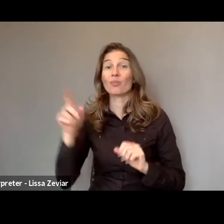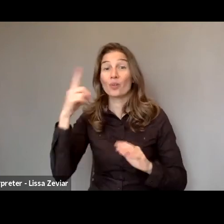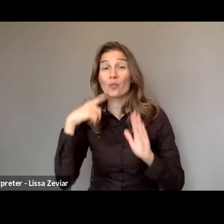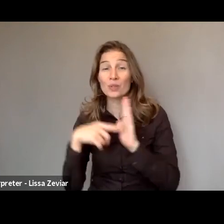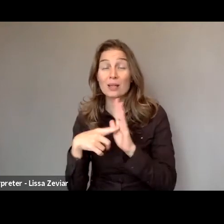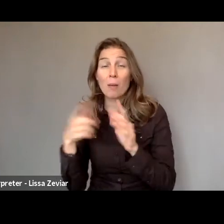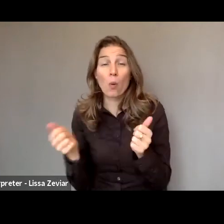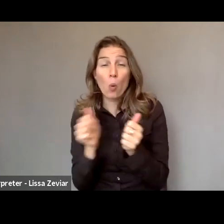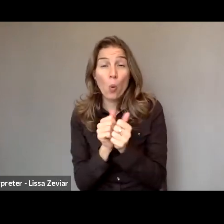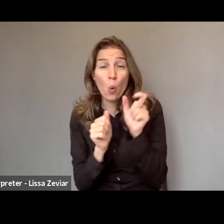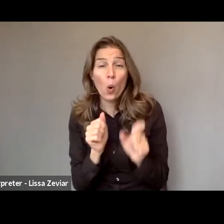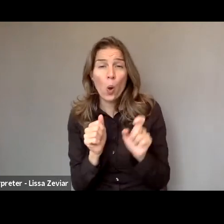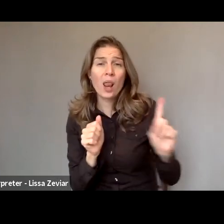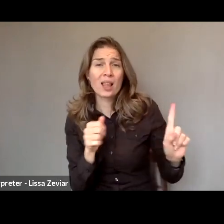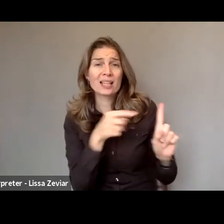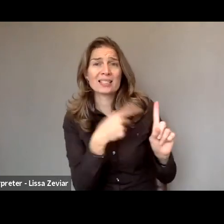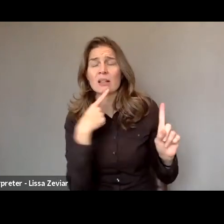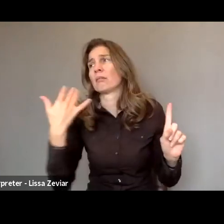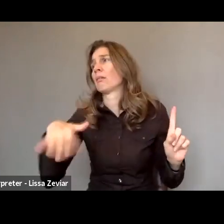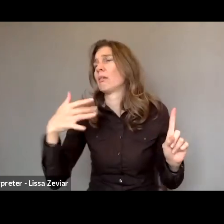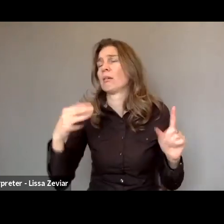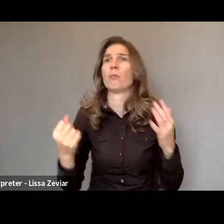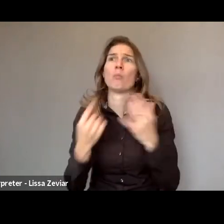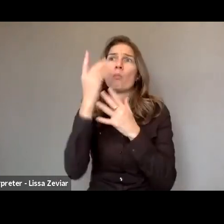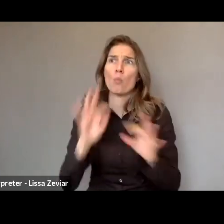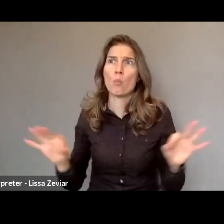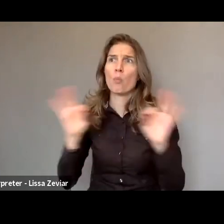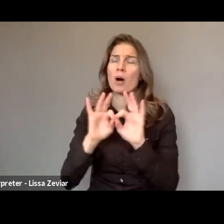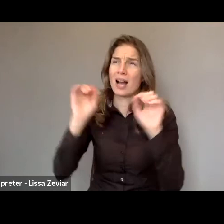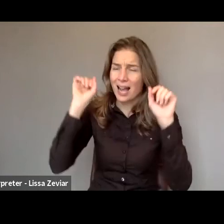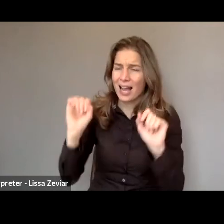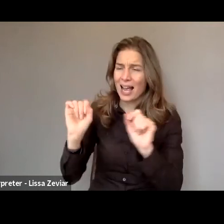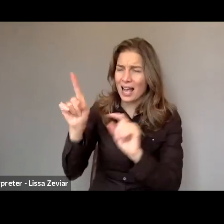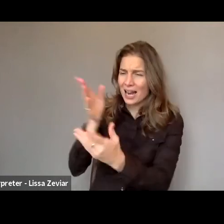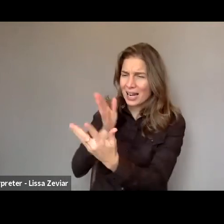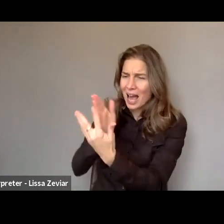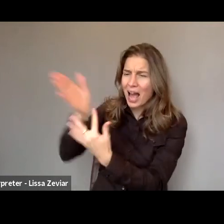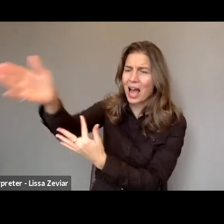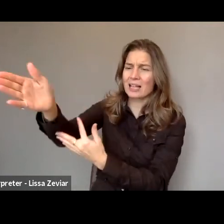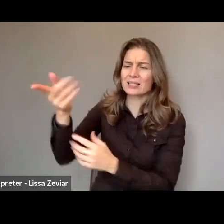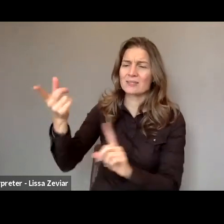we need to underline how important it’s to have specific access for women with disabilities.